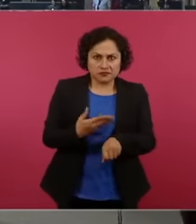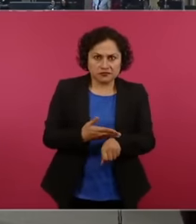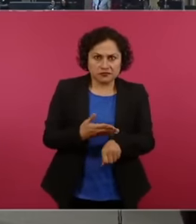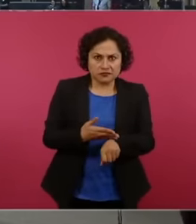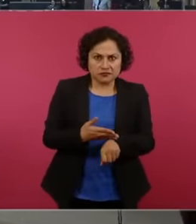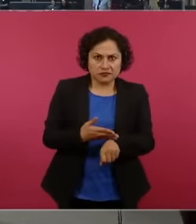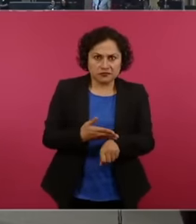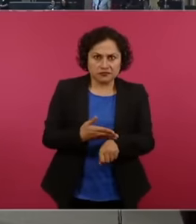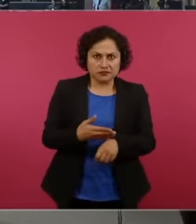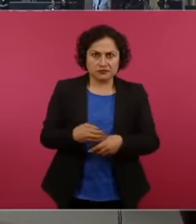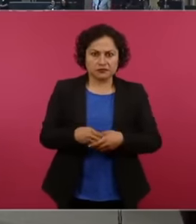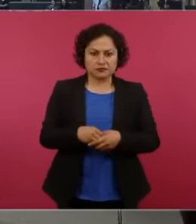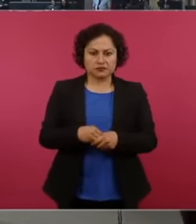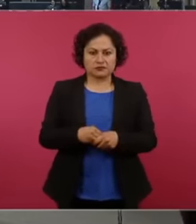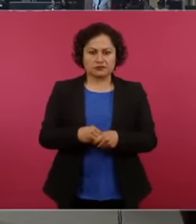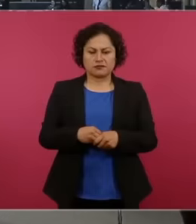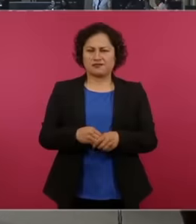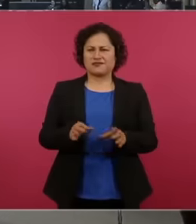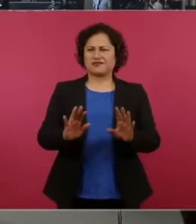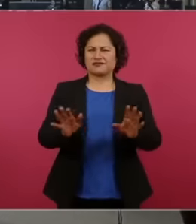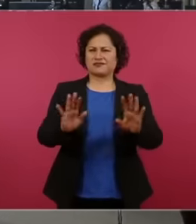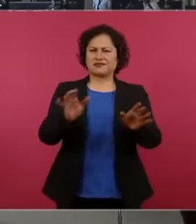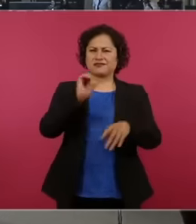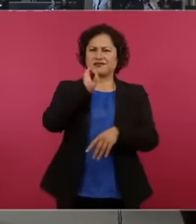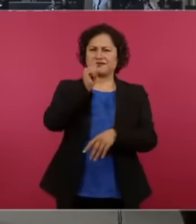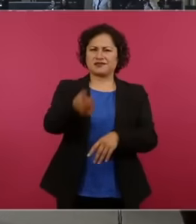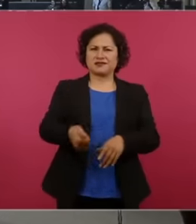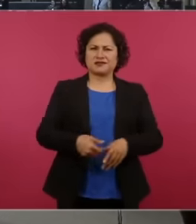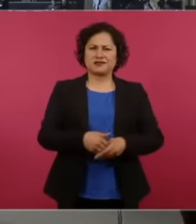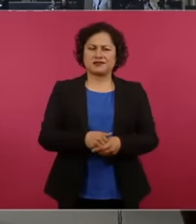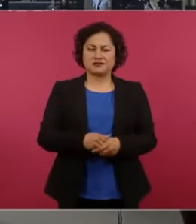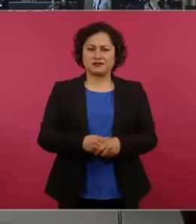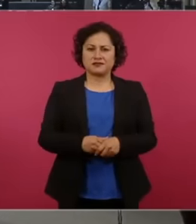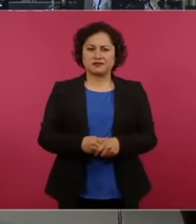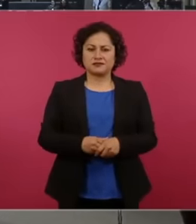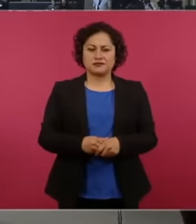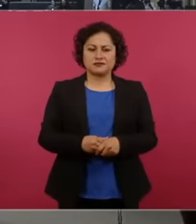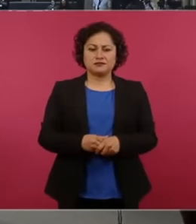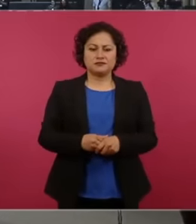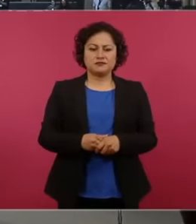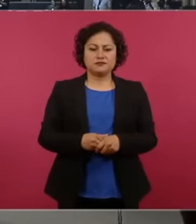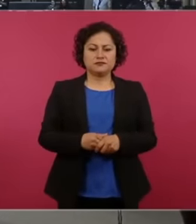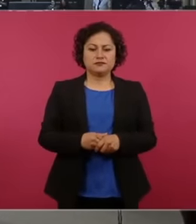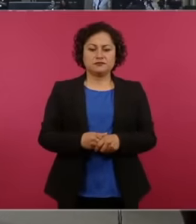want to ask myself, is it on a list where yesterday when we asked you several journalists